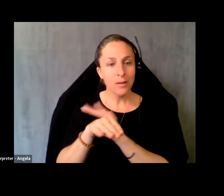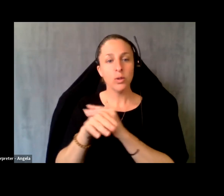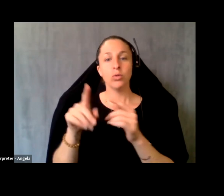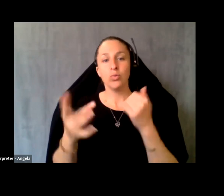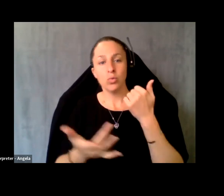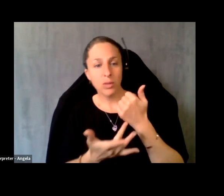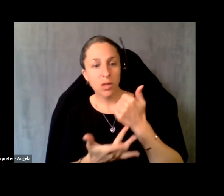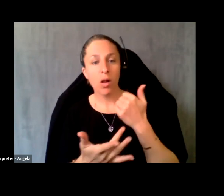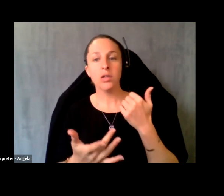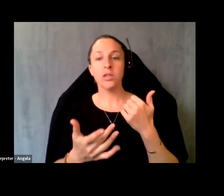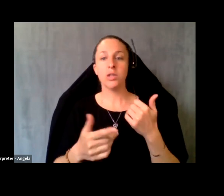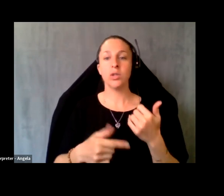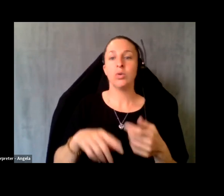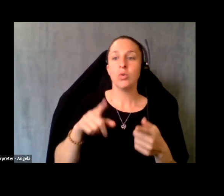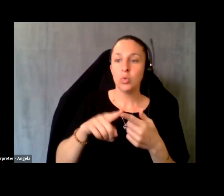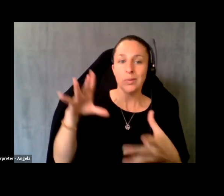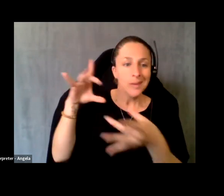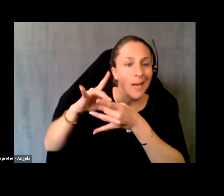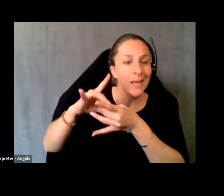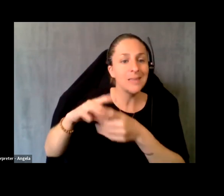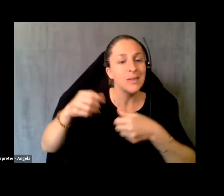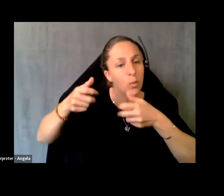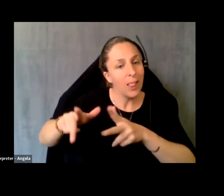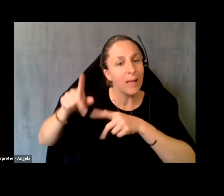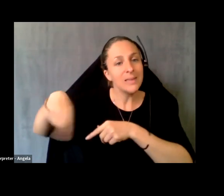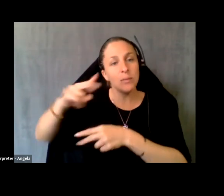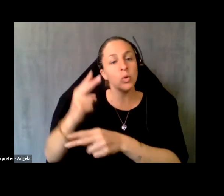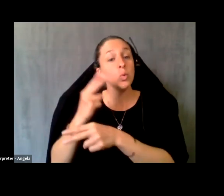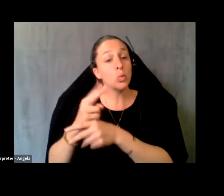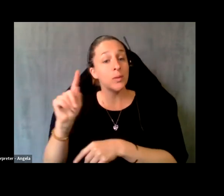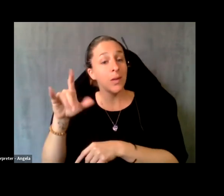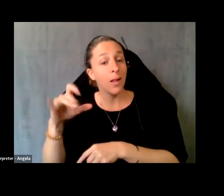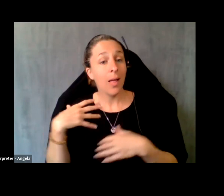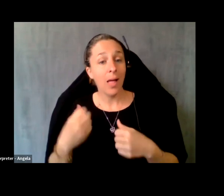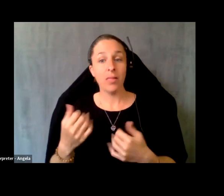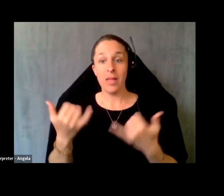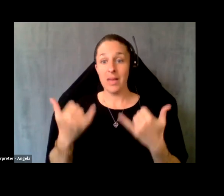to the connectivity that will allow them to use. Telehealth. Now, I was watching the poll then,